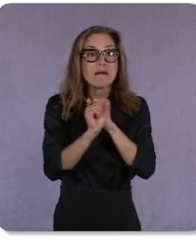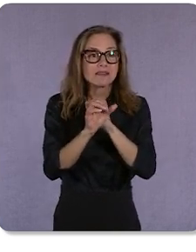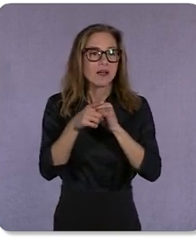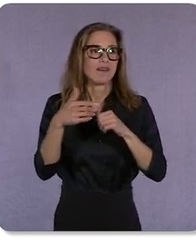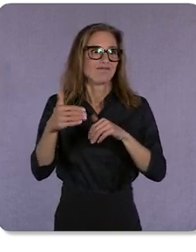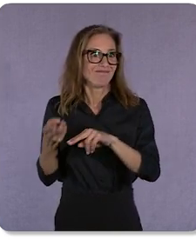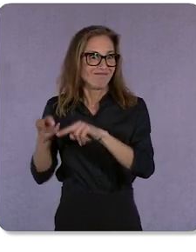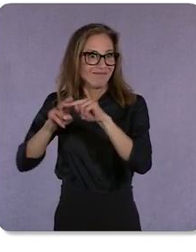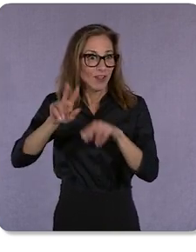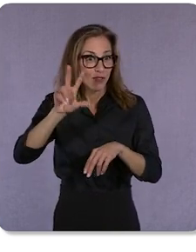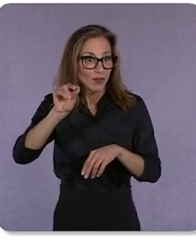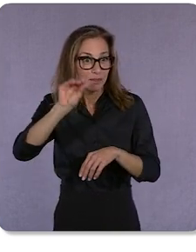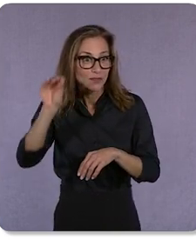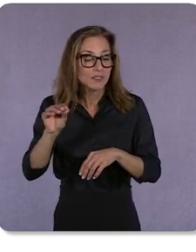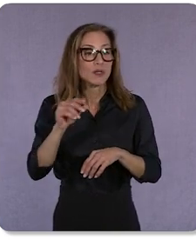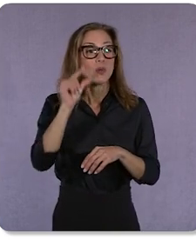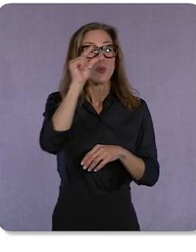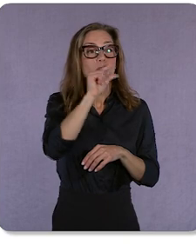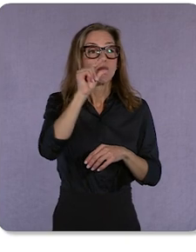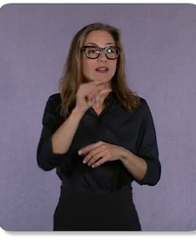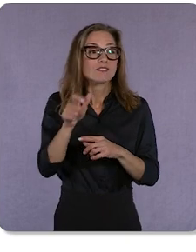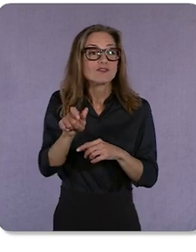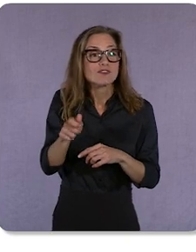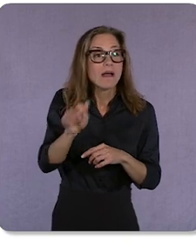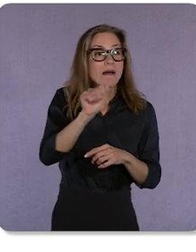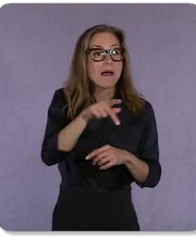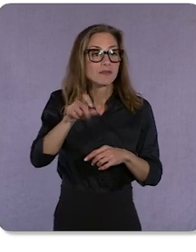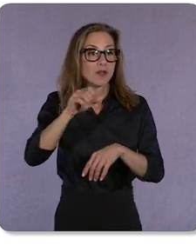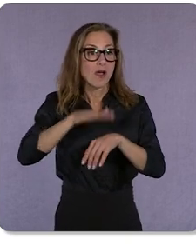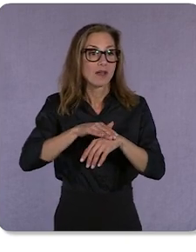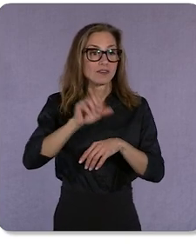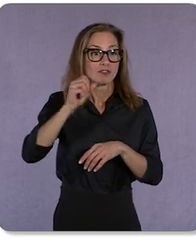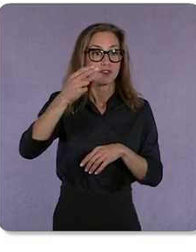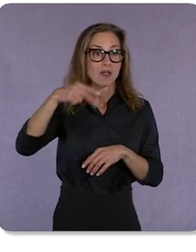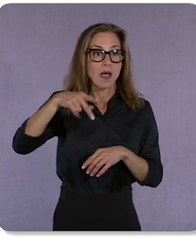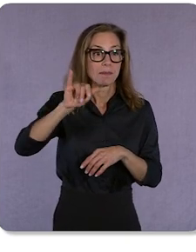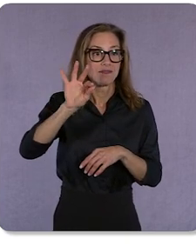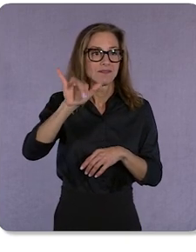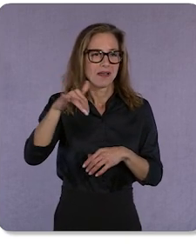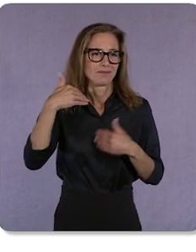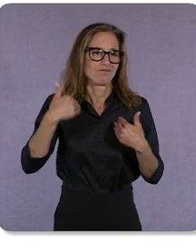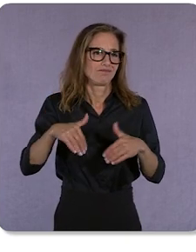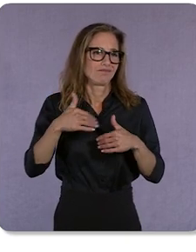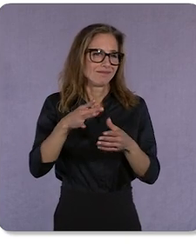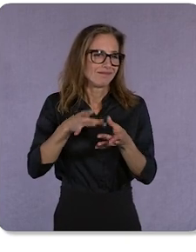The Google Channel app on Shopify is really a seamless experience. So having the ability to